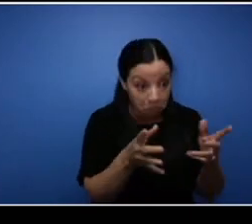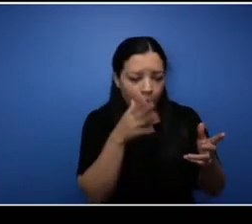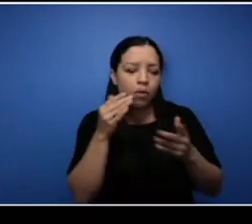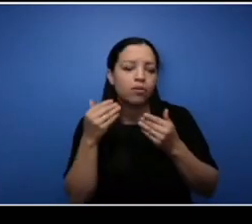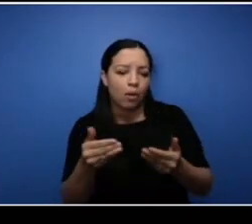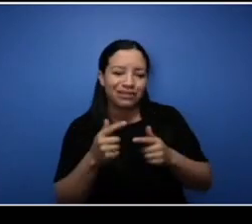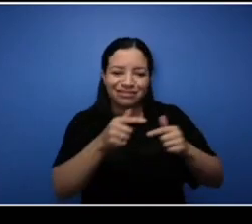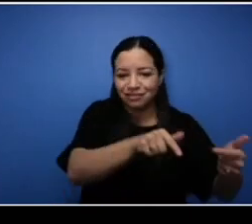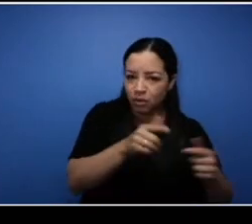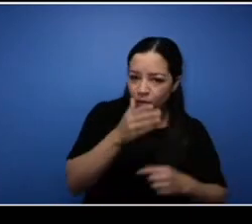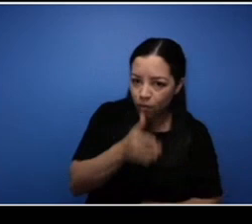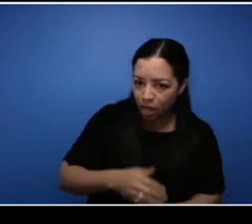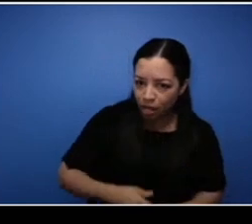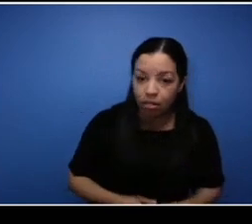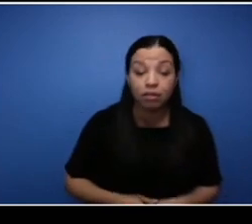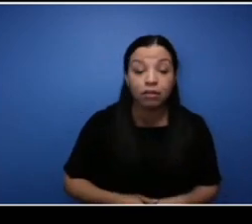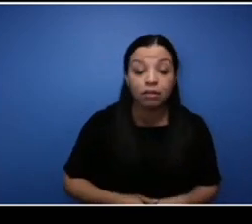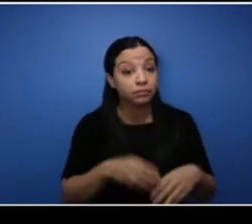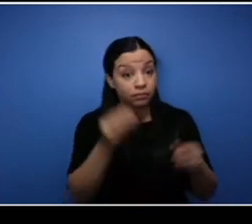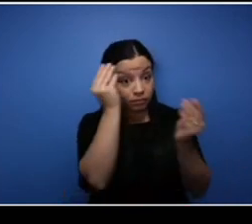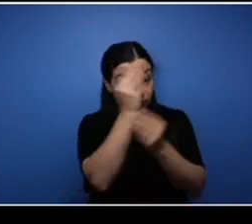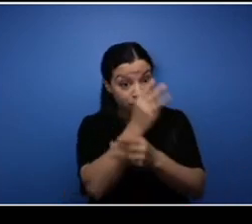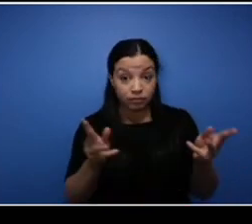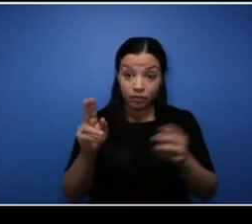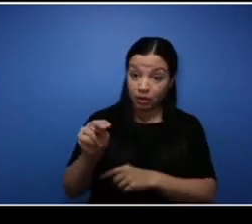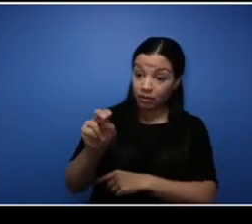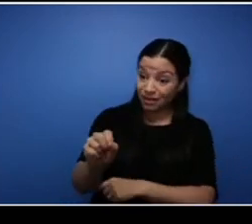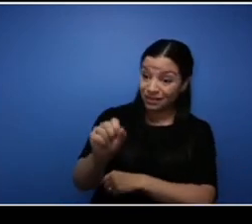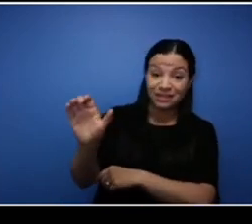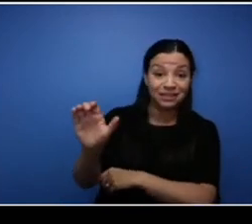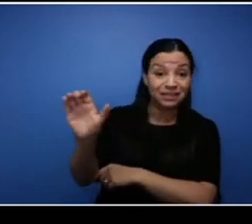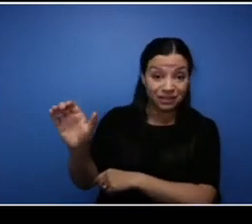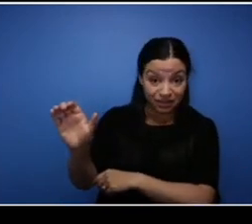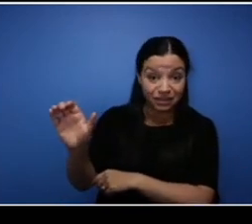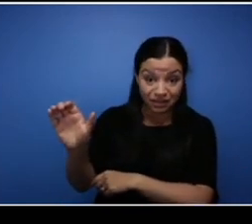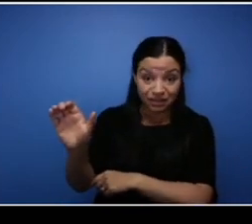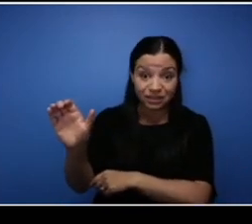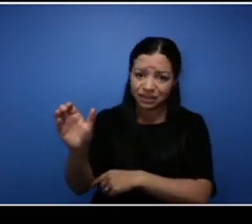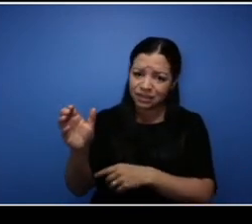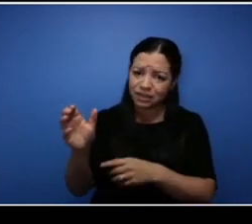you know that here at NSCC um I assure you that we are serious about our work in fighting